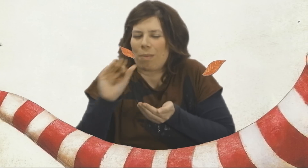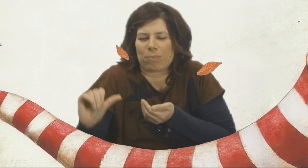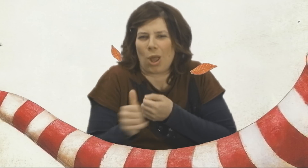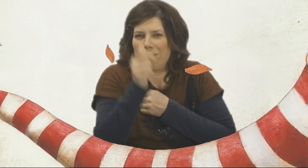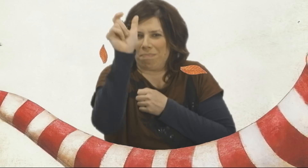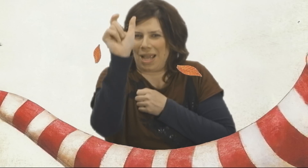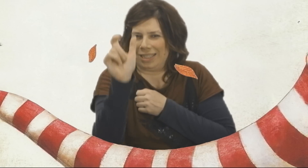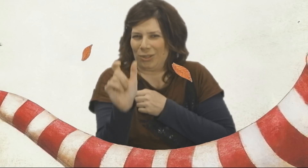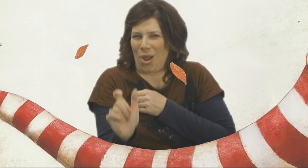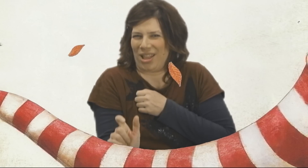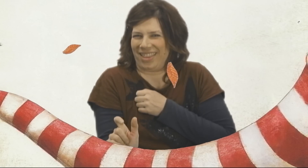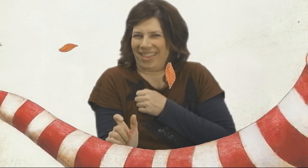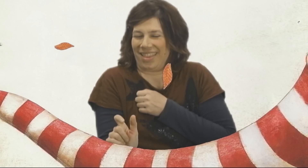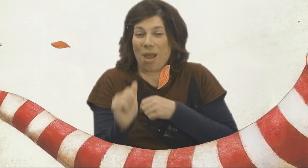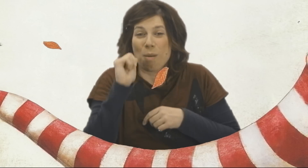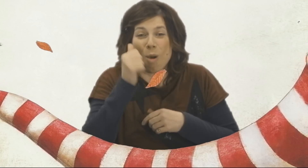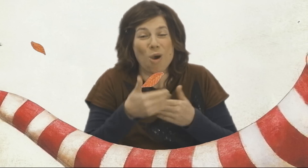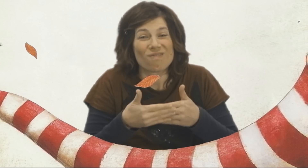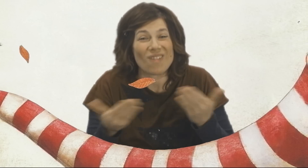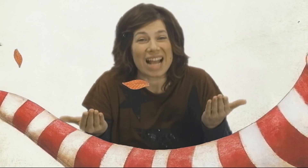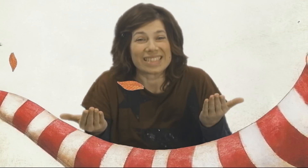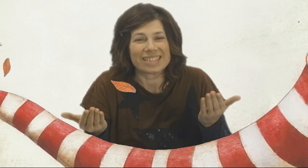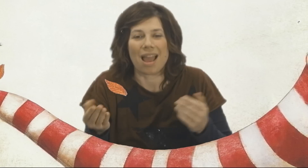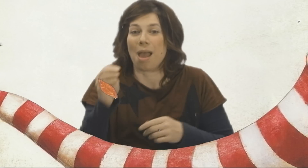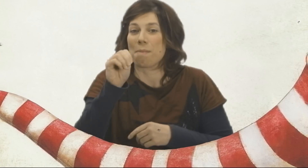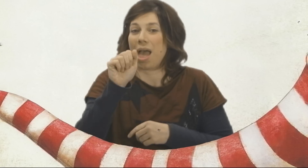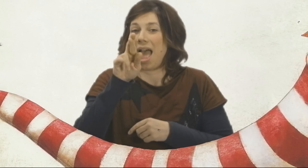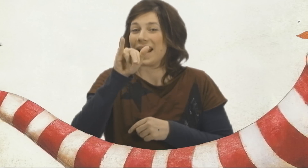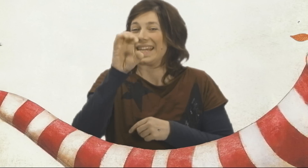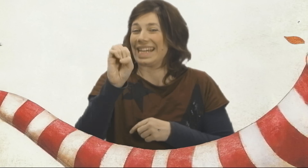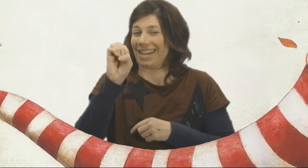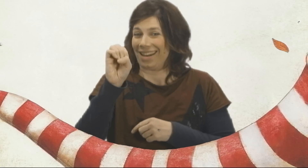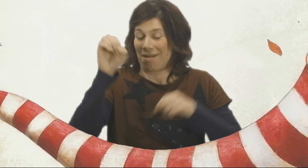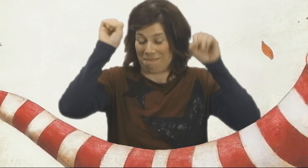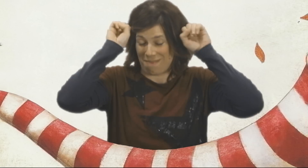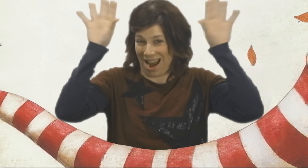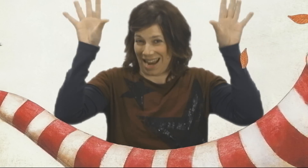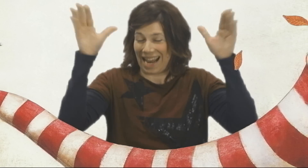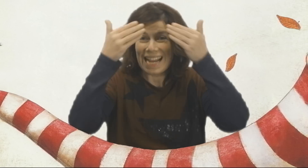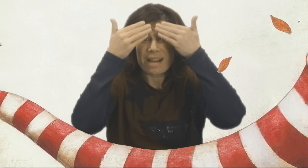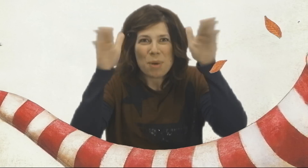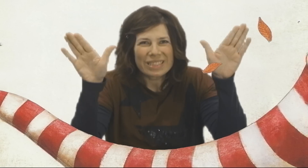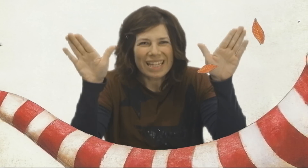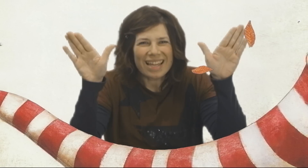for someone precious. Tomorrow is Mary´s birthday.